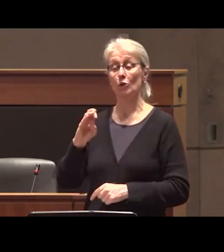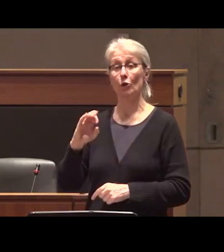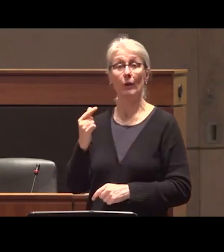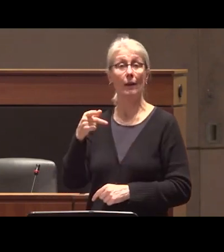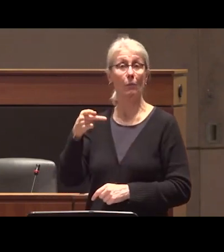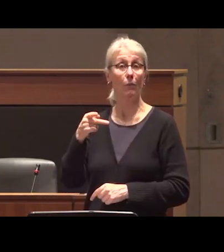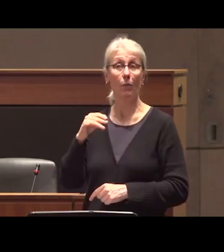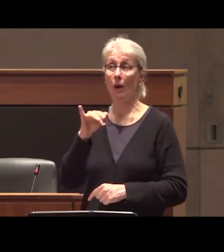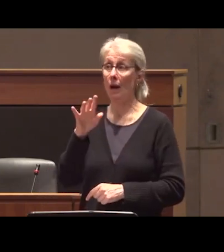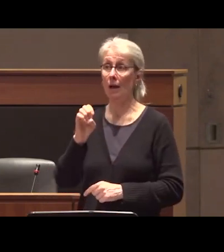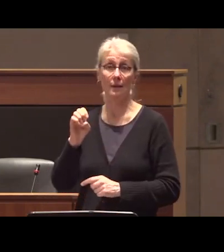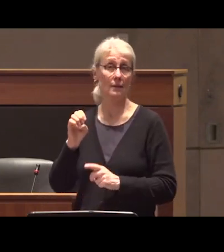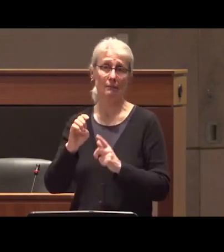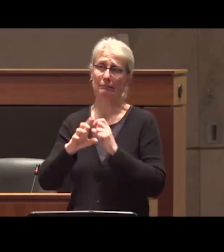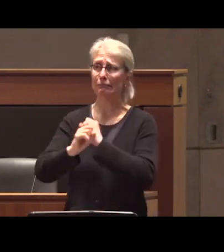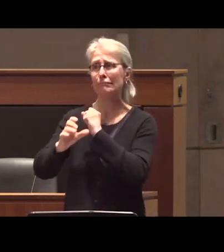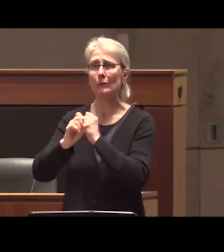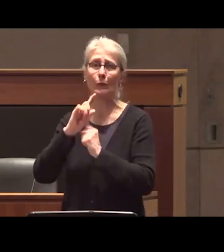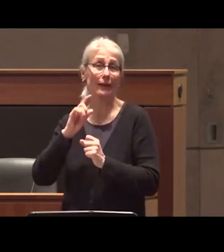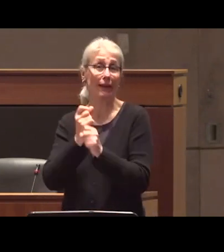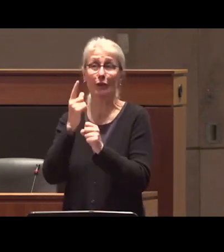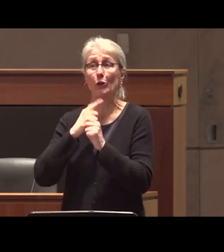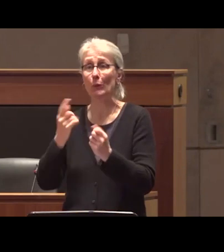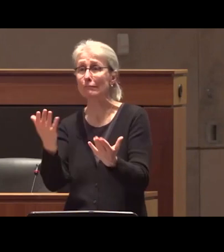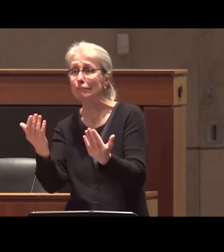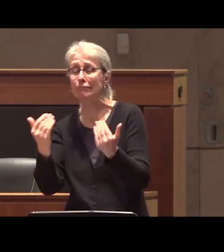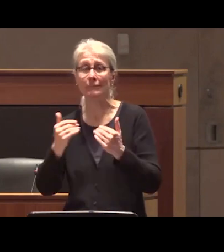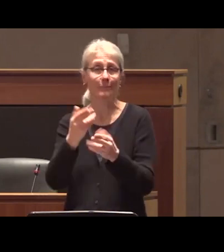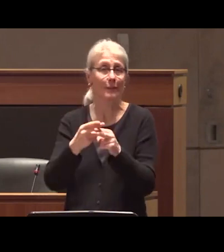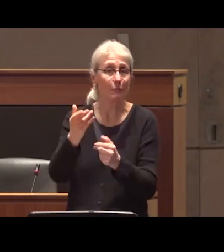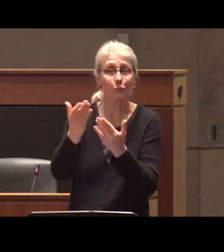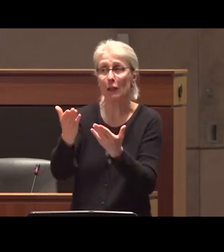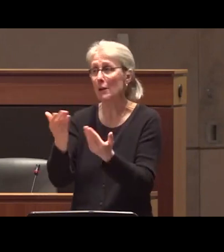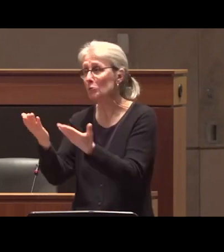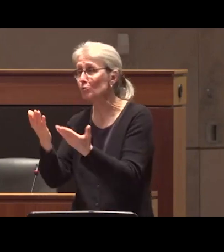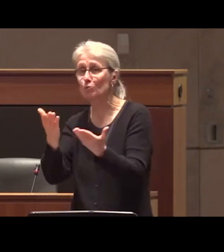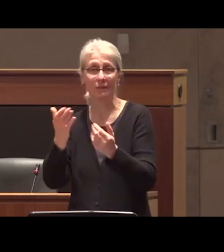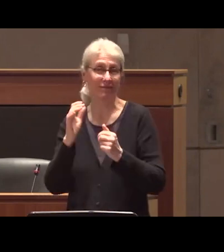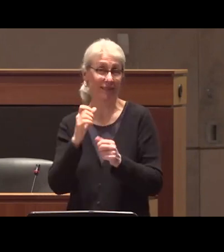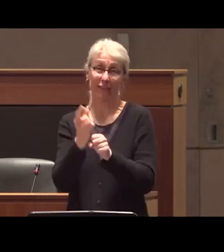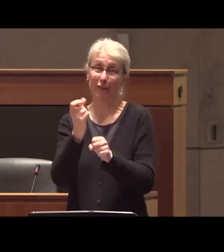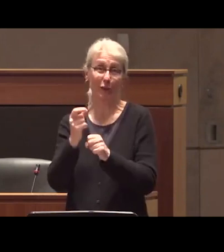because of course every year we rely on nominations uh and the if people aren't